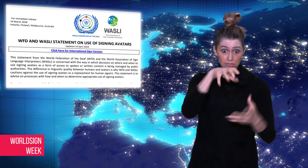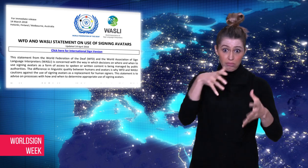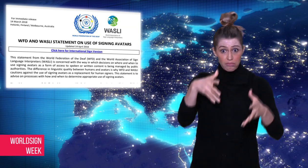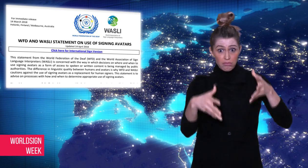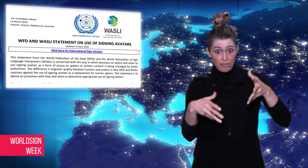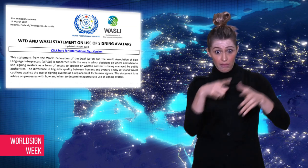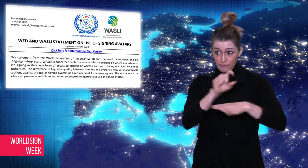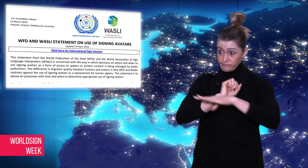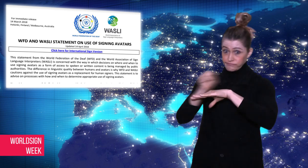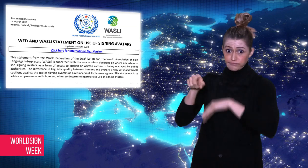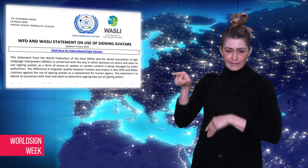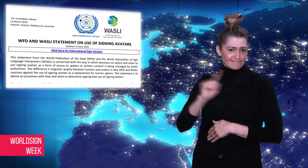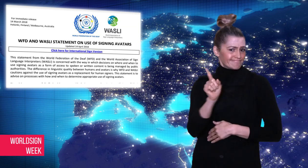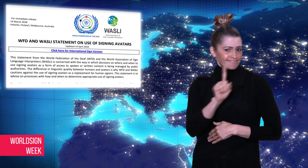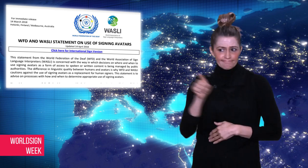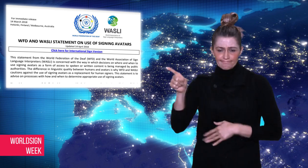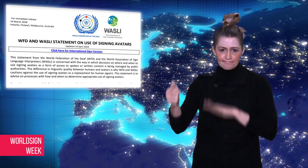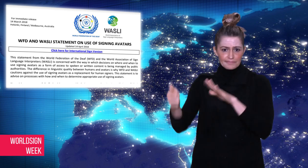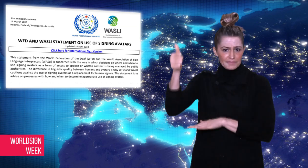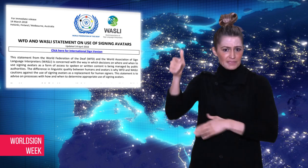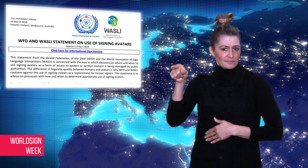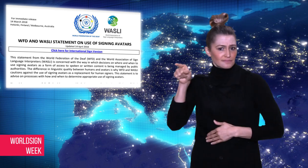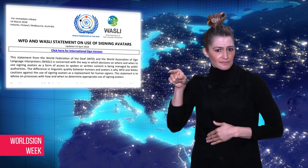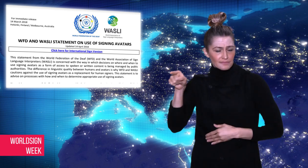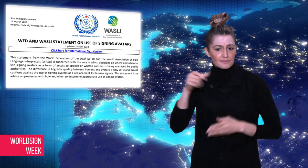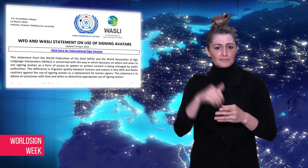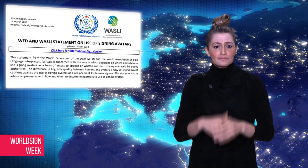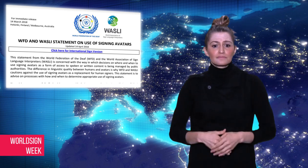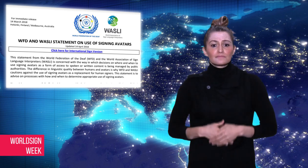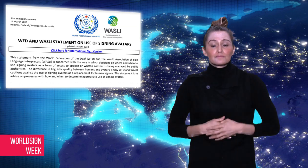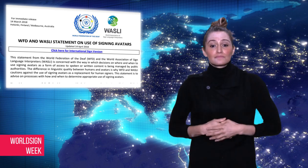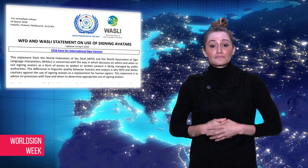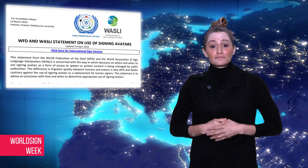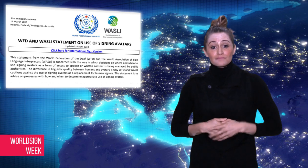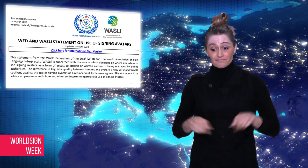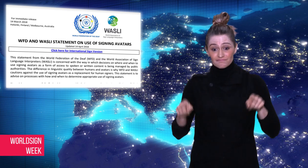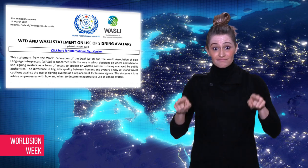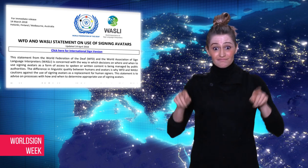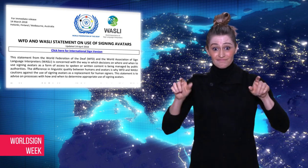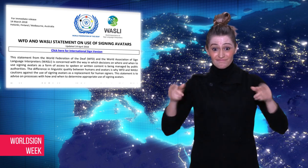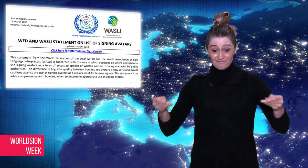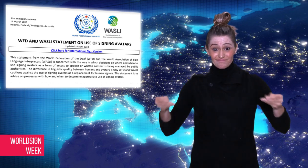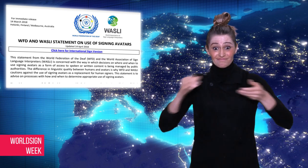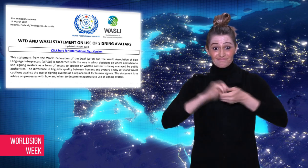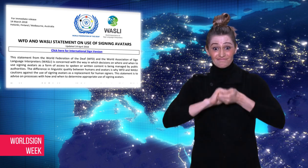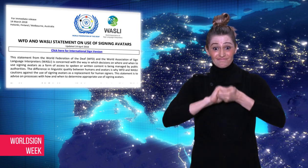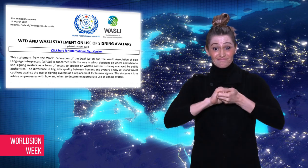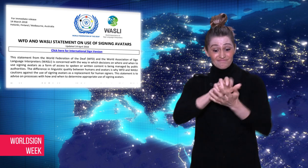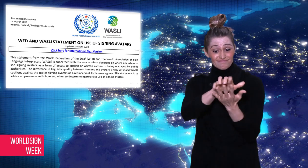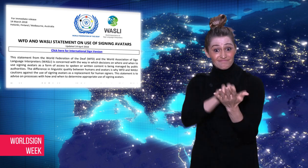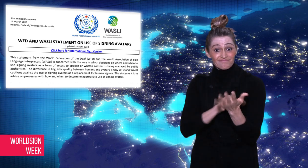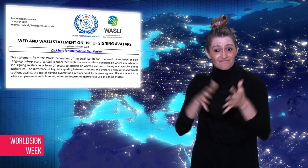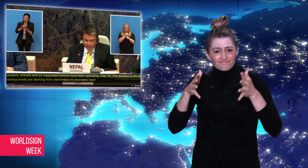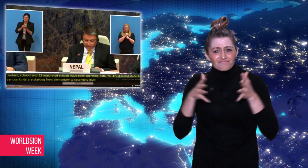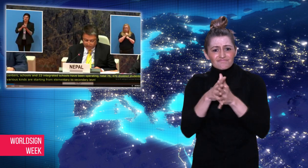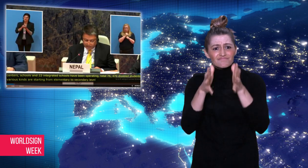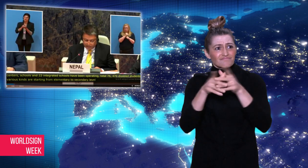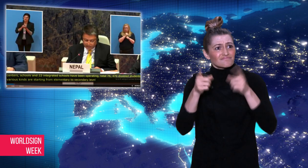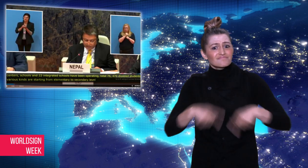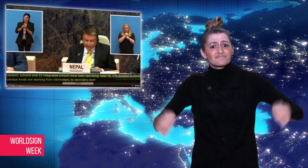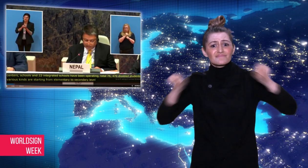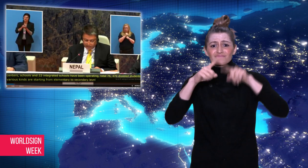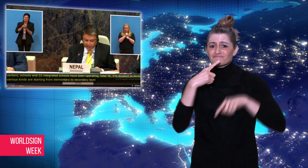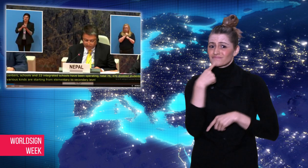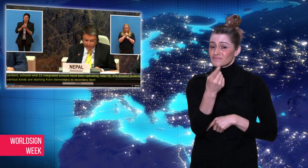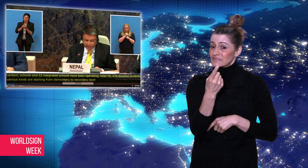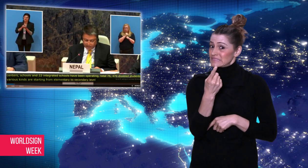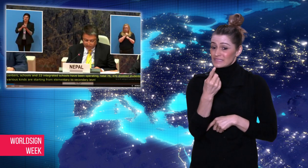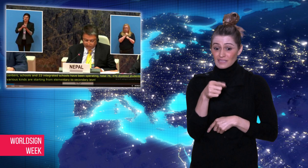replacing human sign language interpreters.